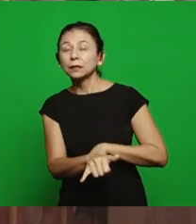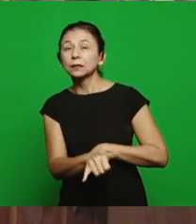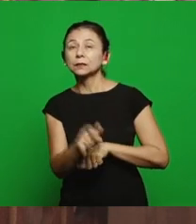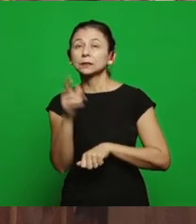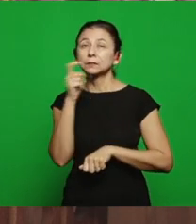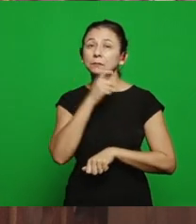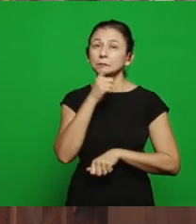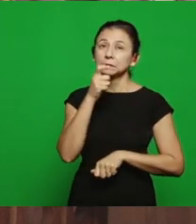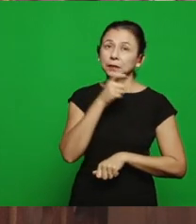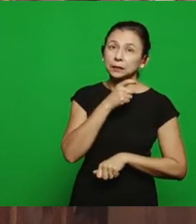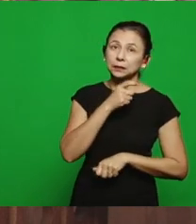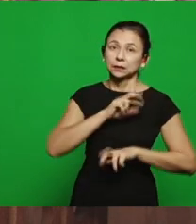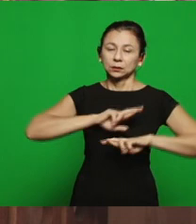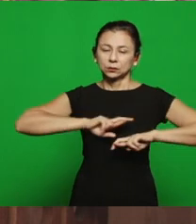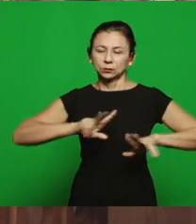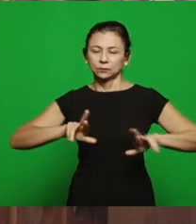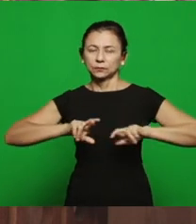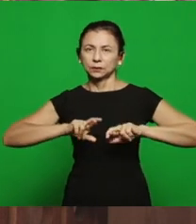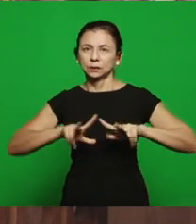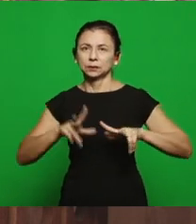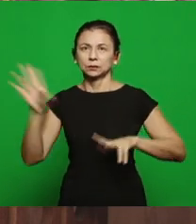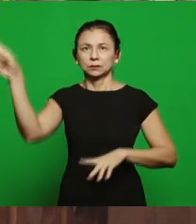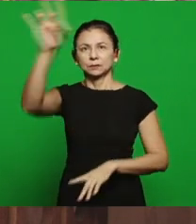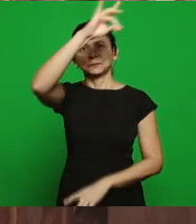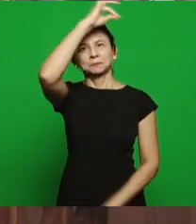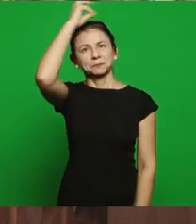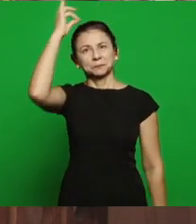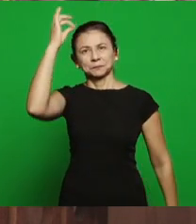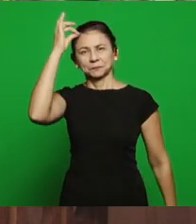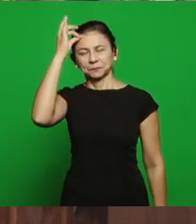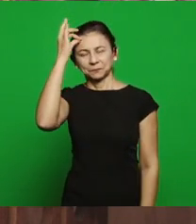the difference, we’ll find what